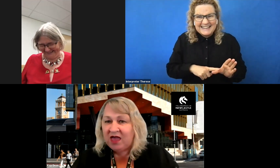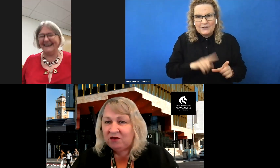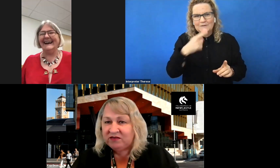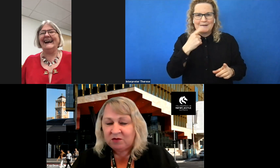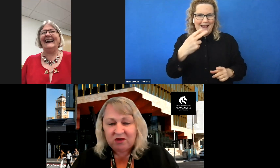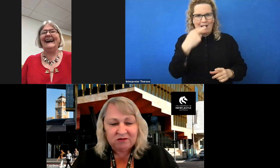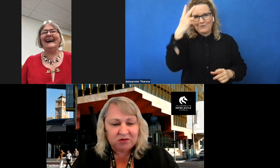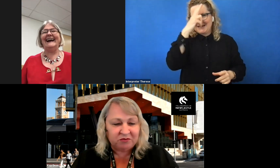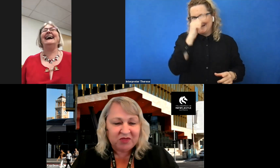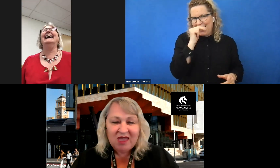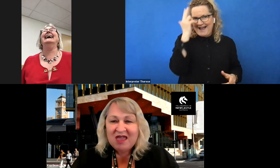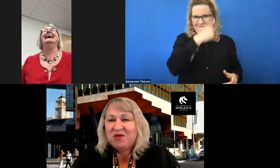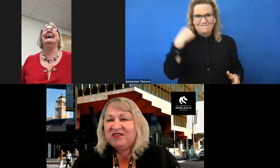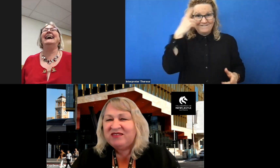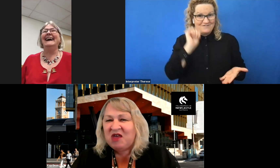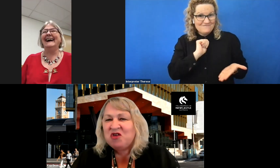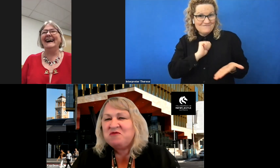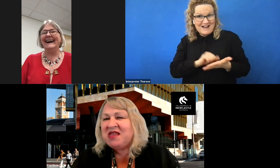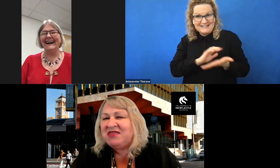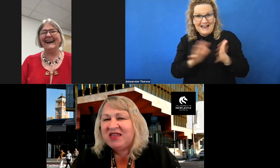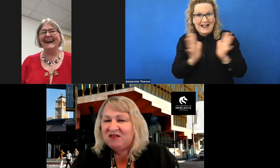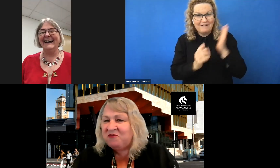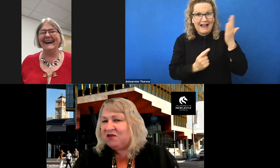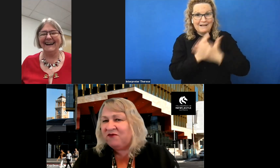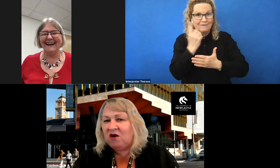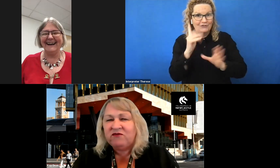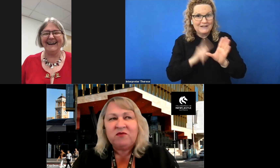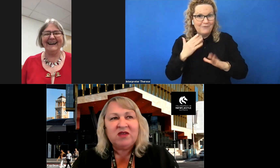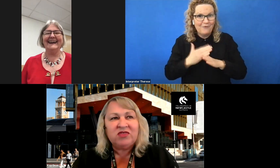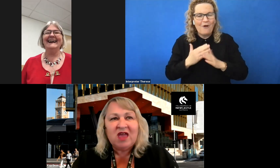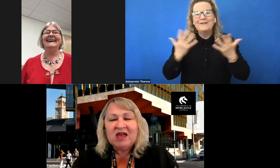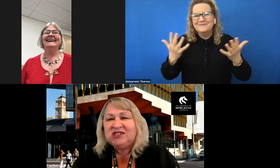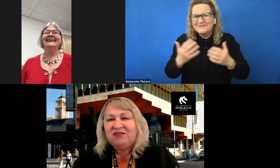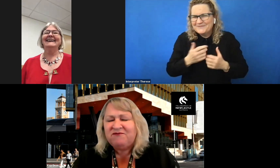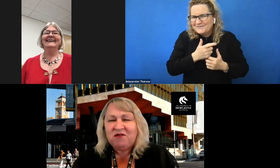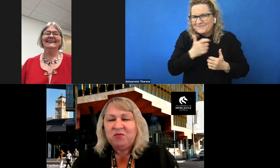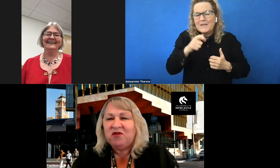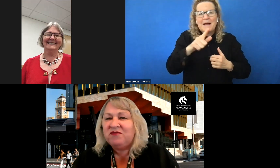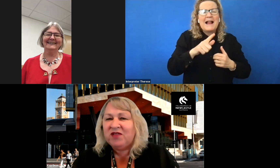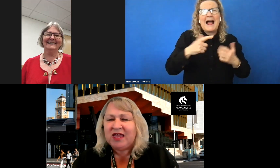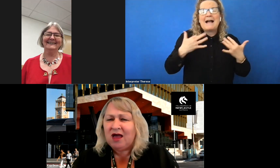how is that possible?" But there's so many things I've been involved with, and just very briefly,